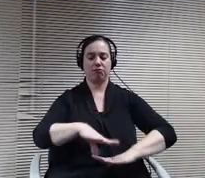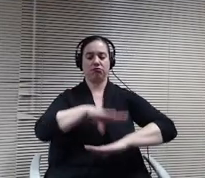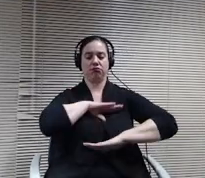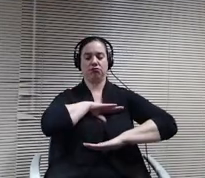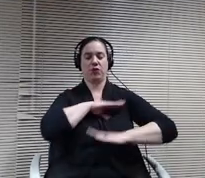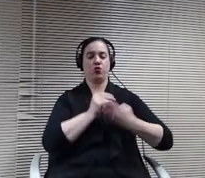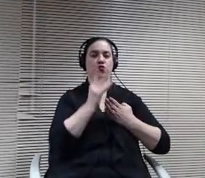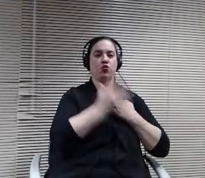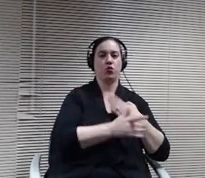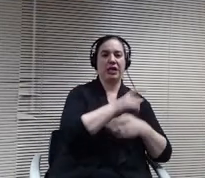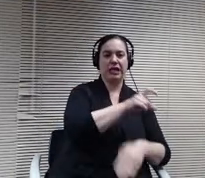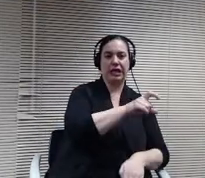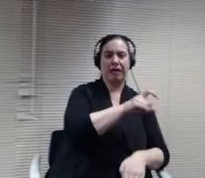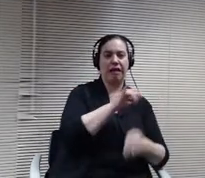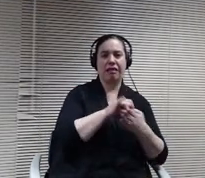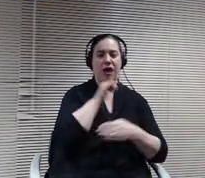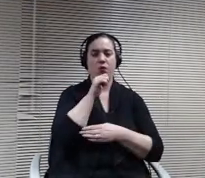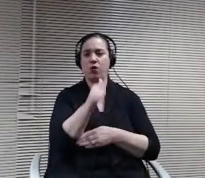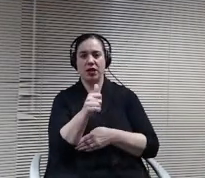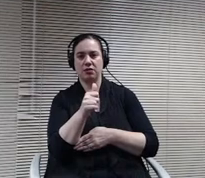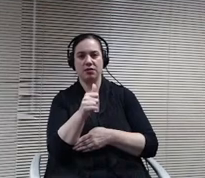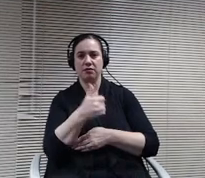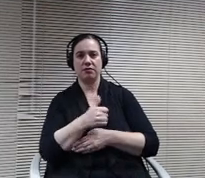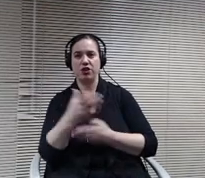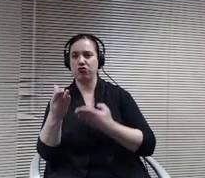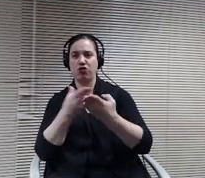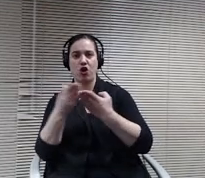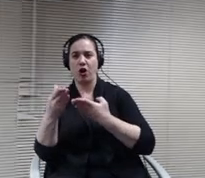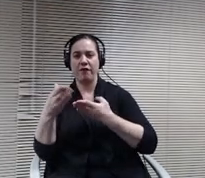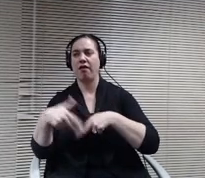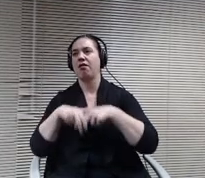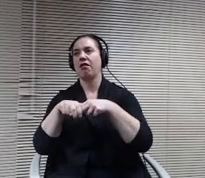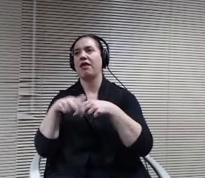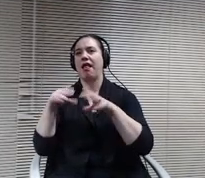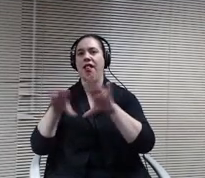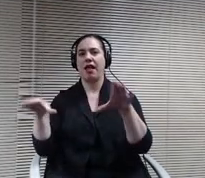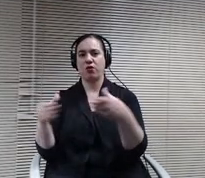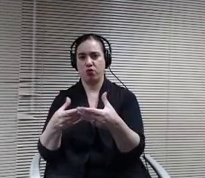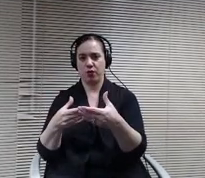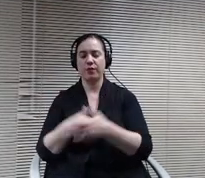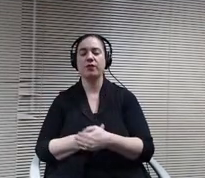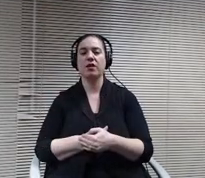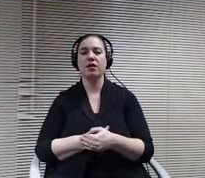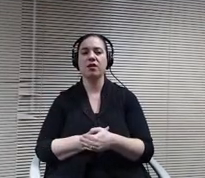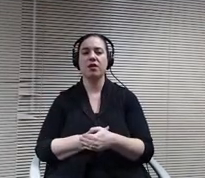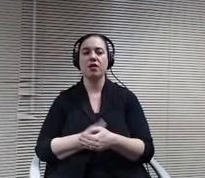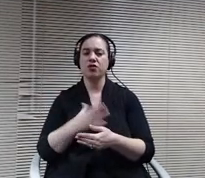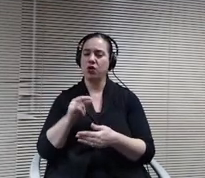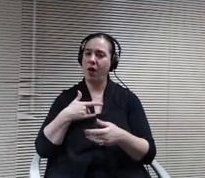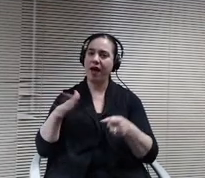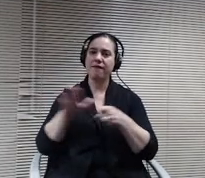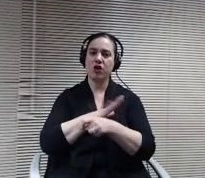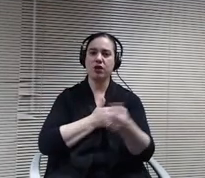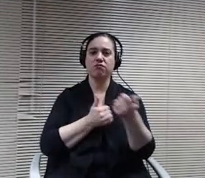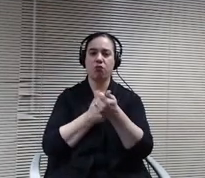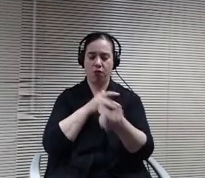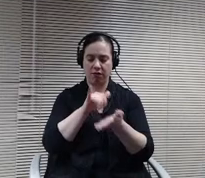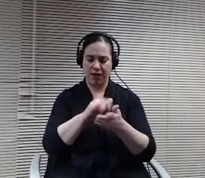kids in the classroom, so I felt fully supported that the piece that was missing for me was how are you going to take that? That